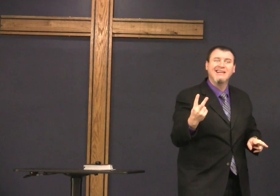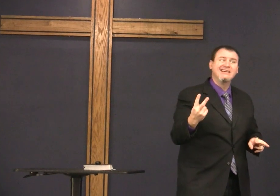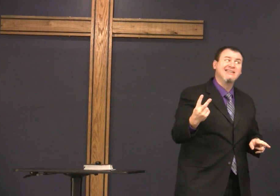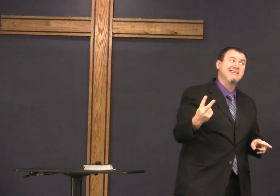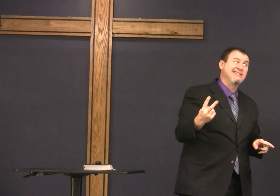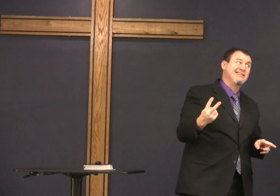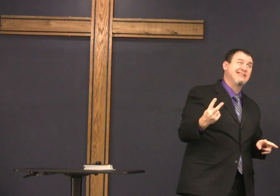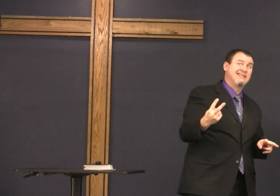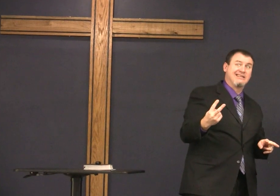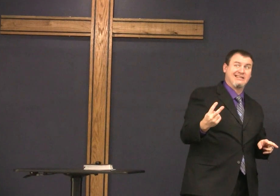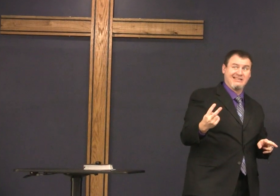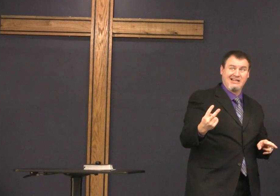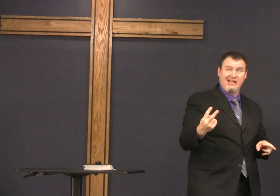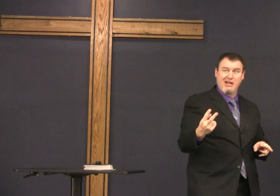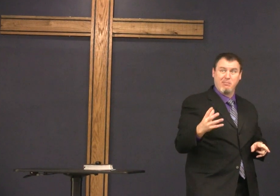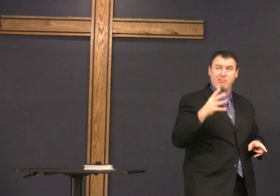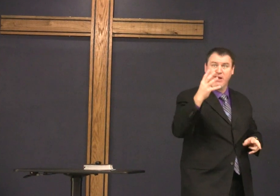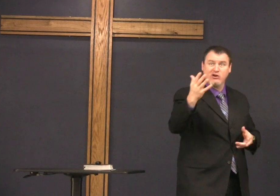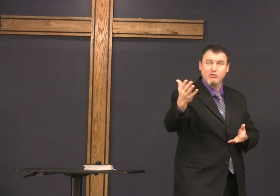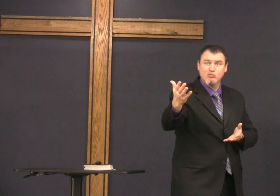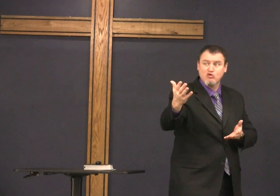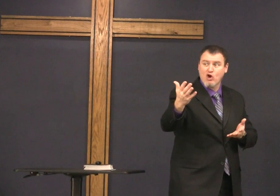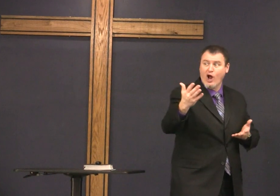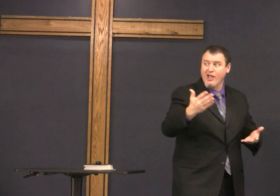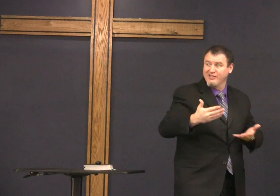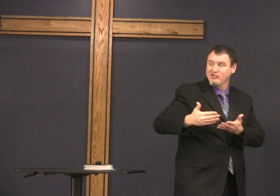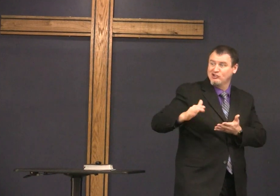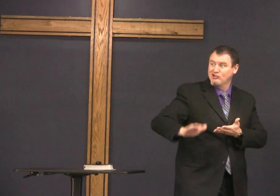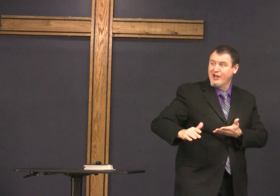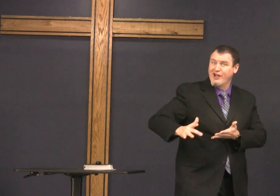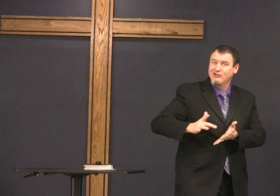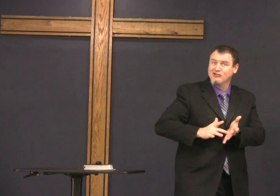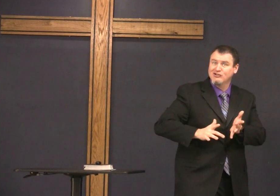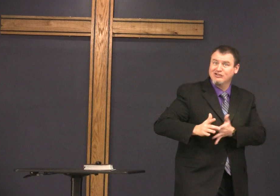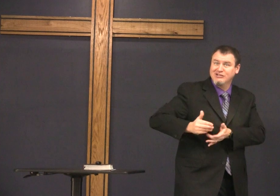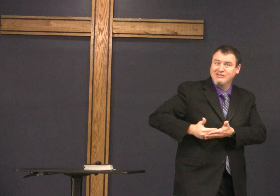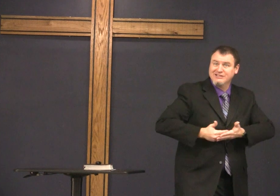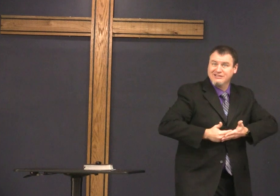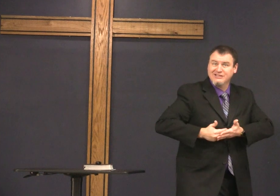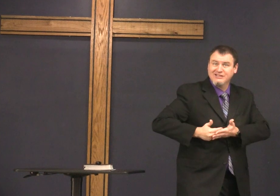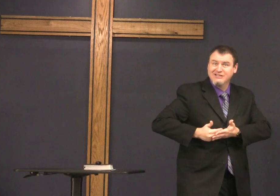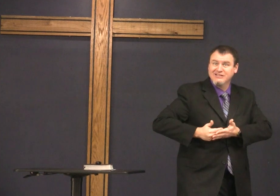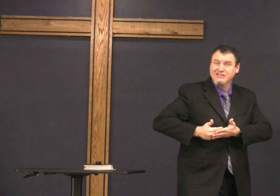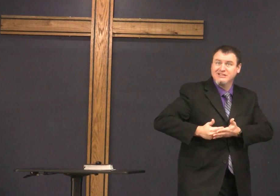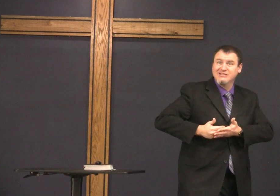and he looks around and sees this couple coming up and they brought their child Jesus